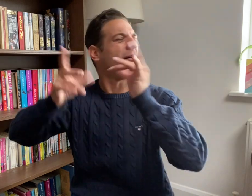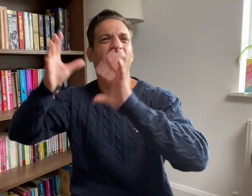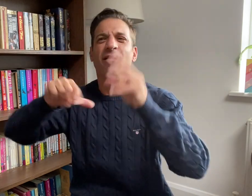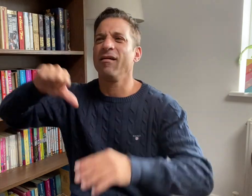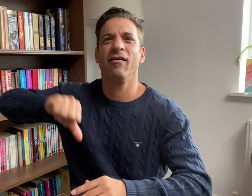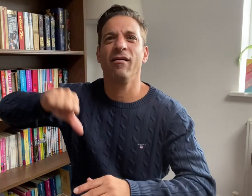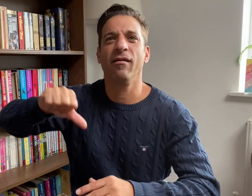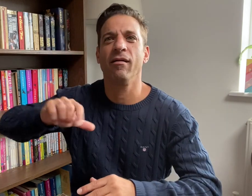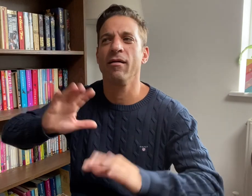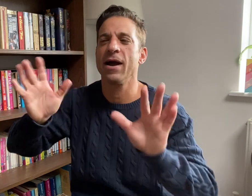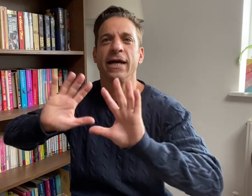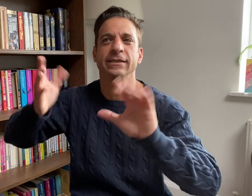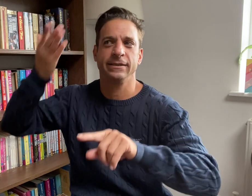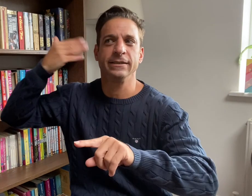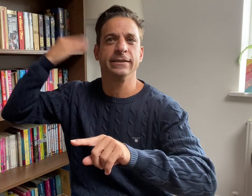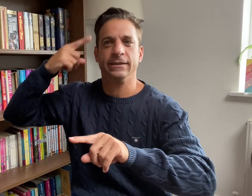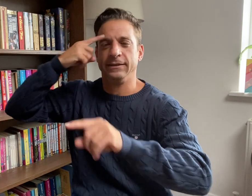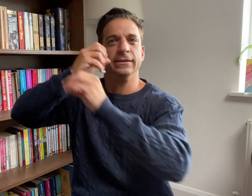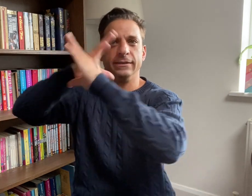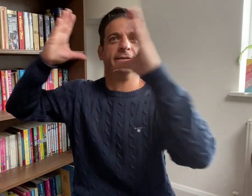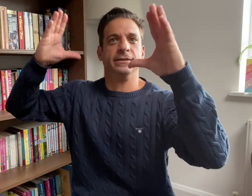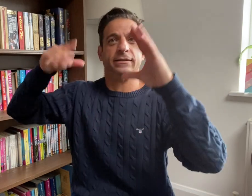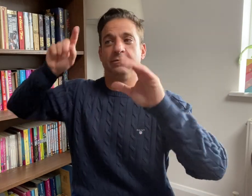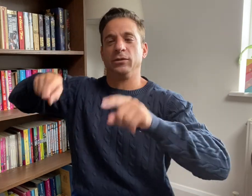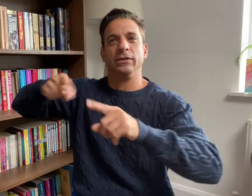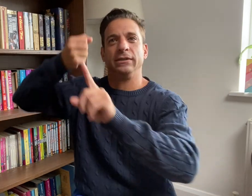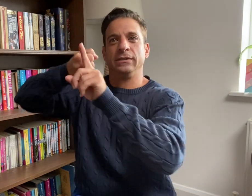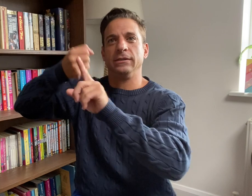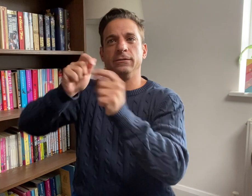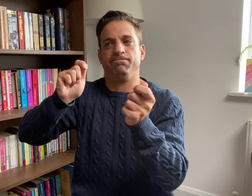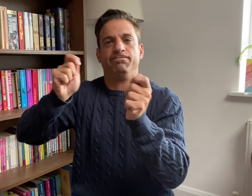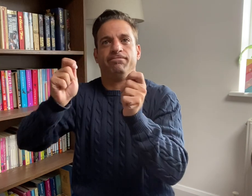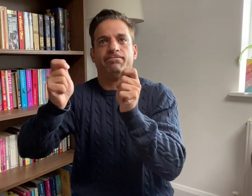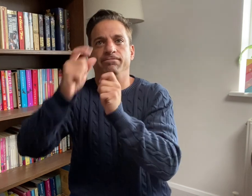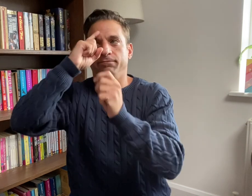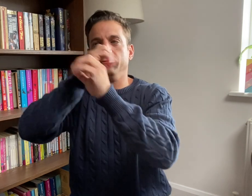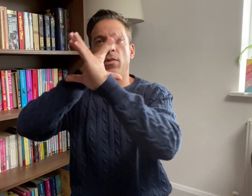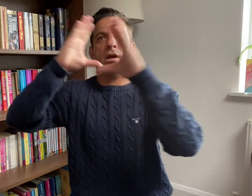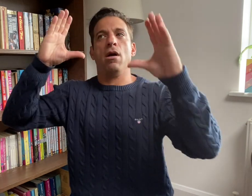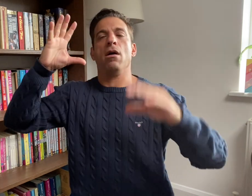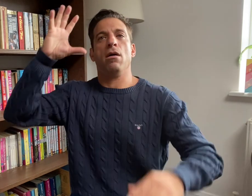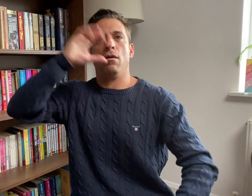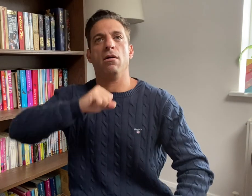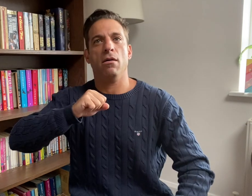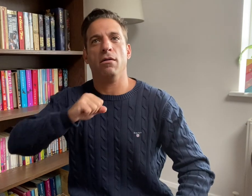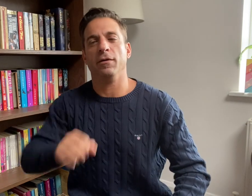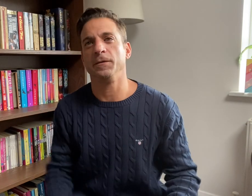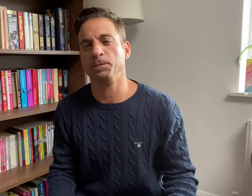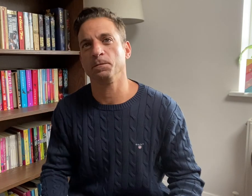that hearing people previously thought of sign language.